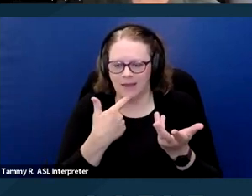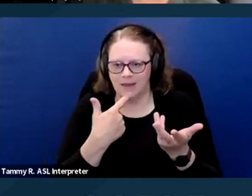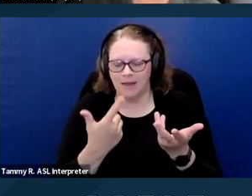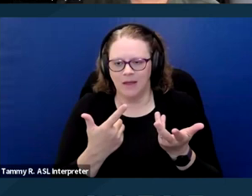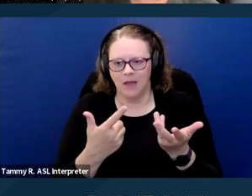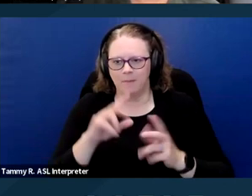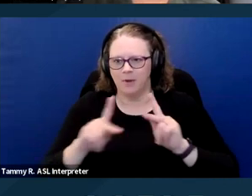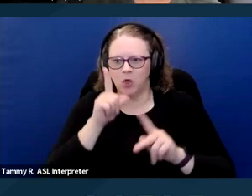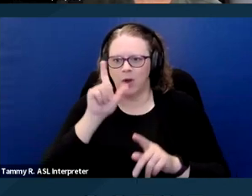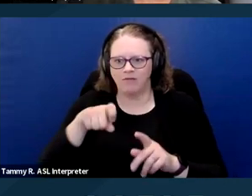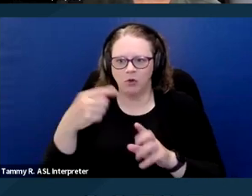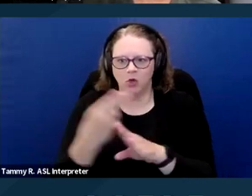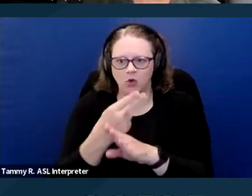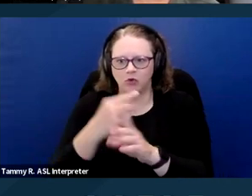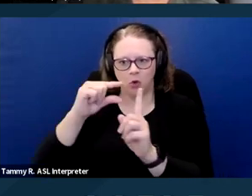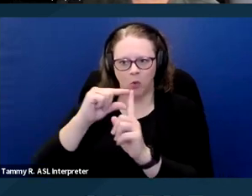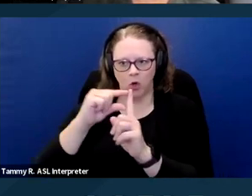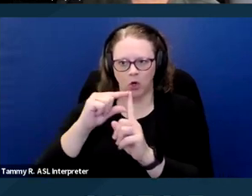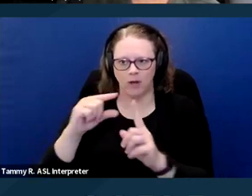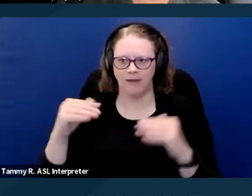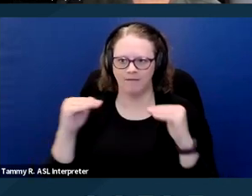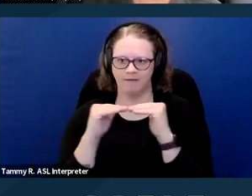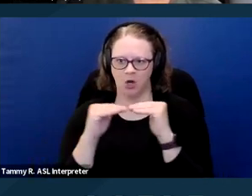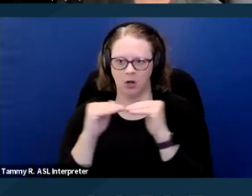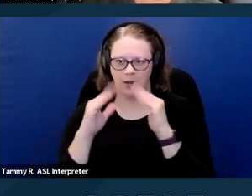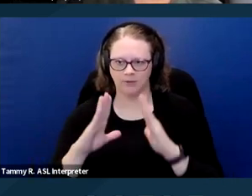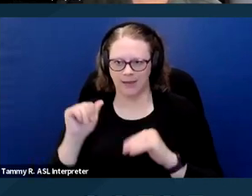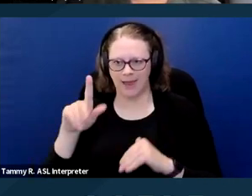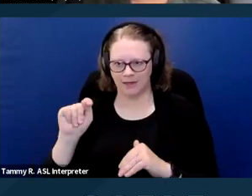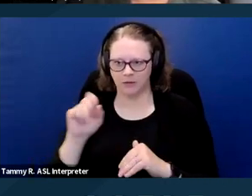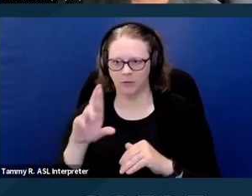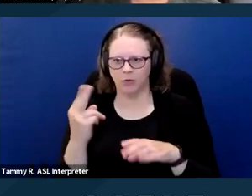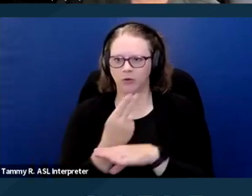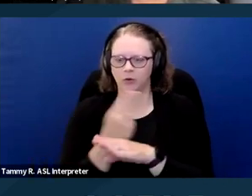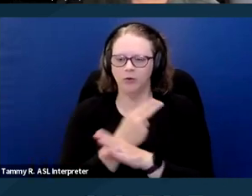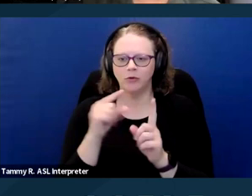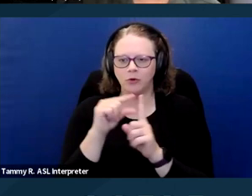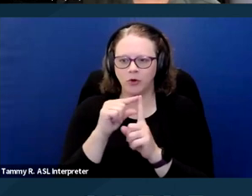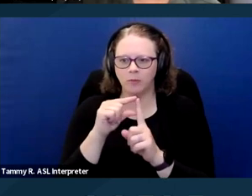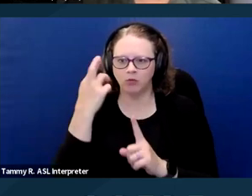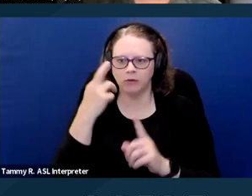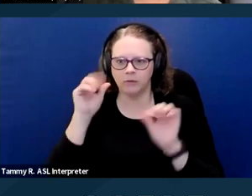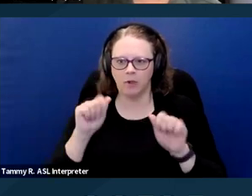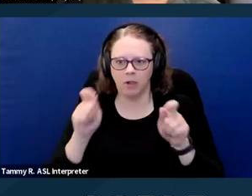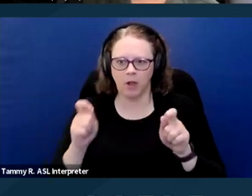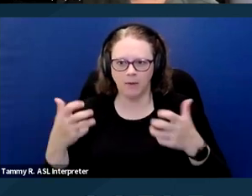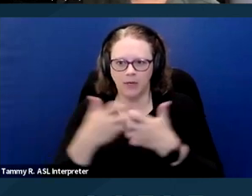the term Fair Housing Act or use the term reasonable accommodation in order to assert their right